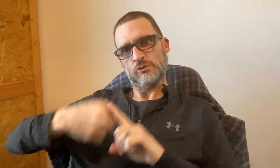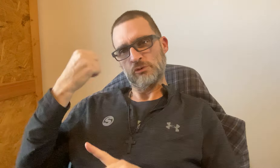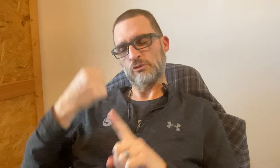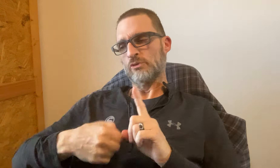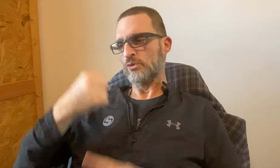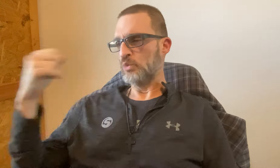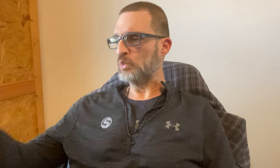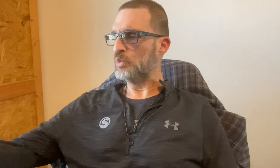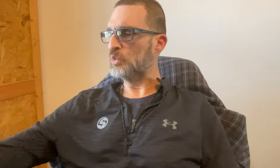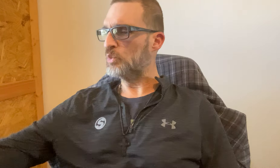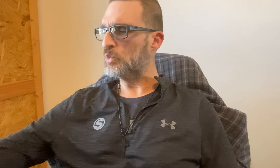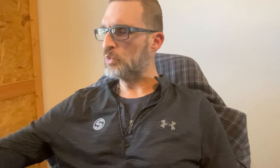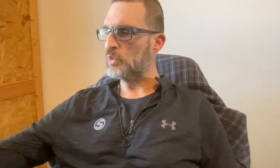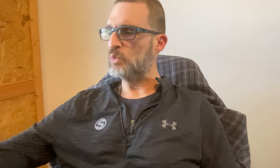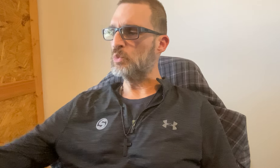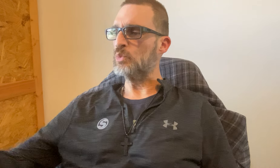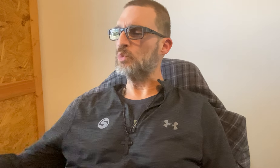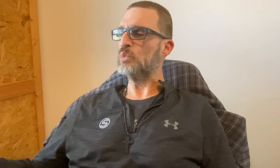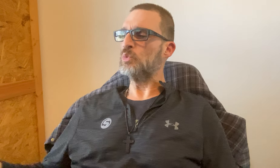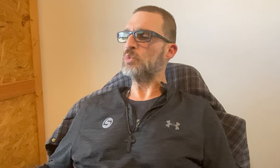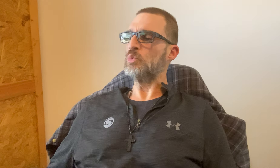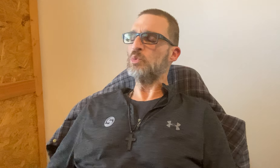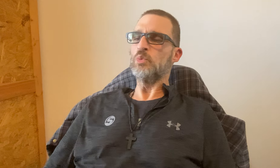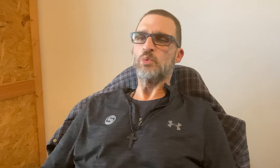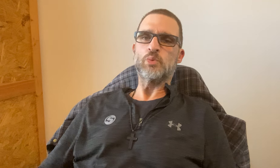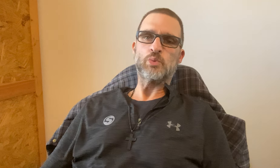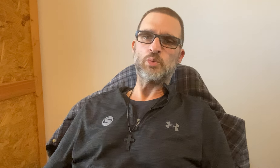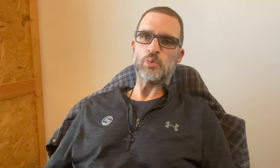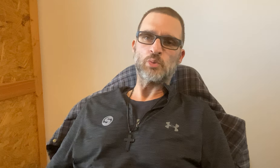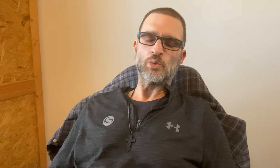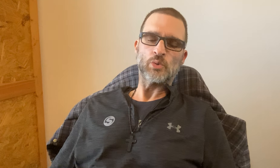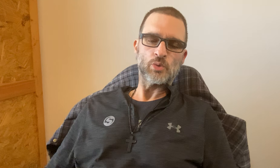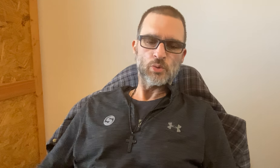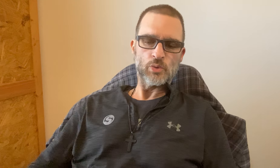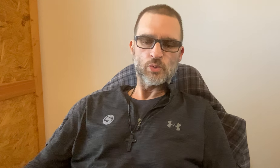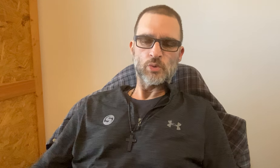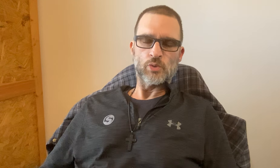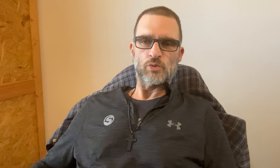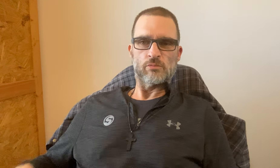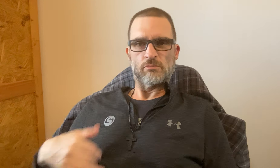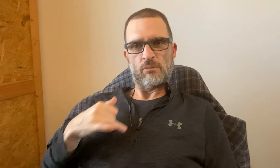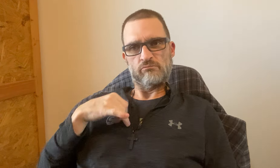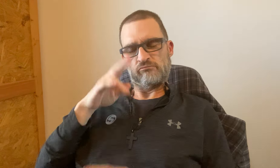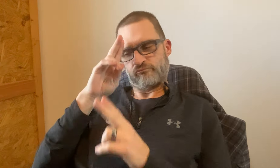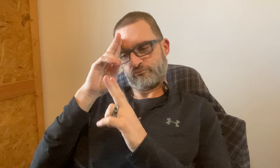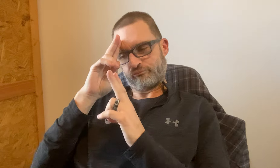Those humans are getting beaten up and assaulted. *OOH*